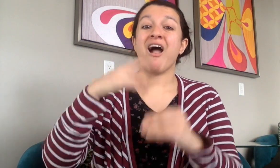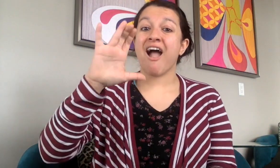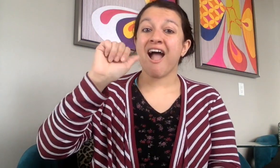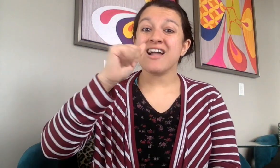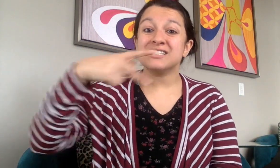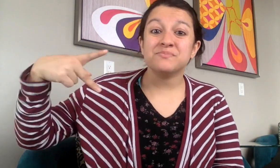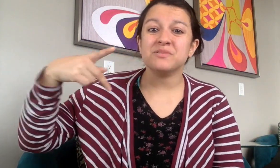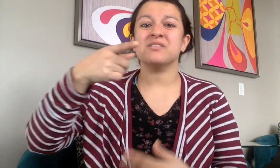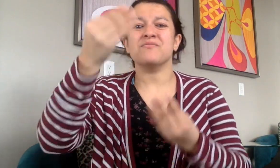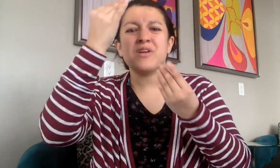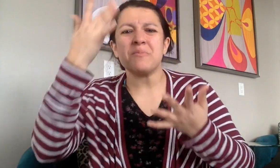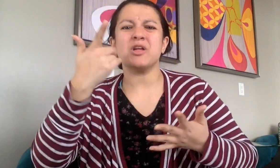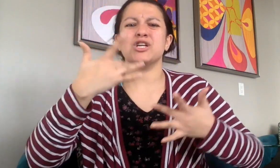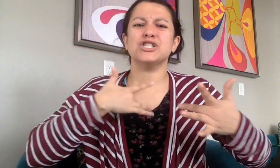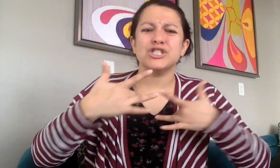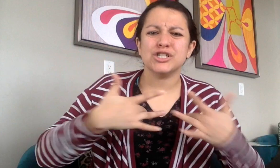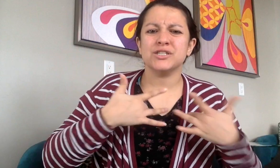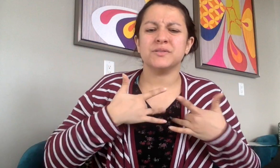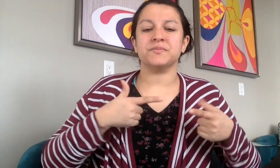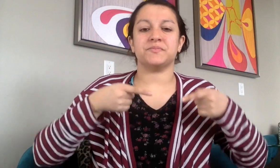If you have any questions related to Cashapp,